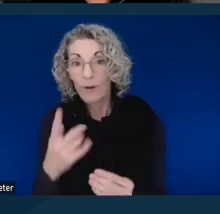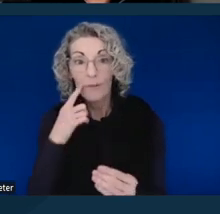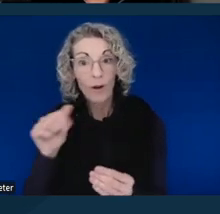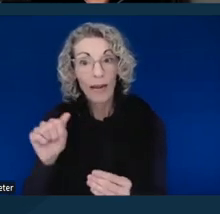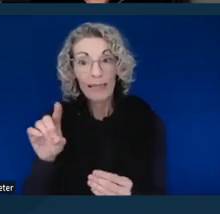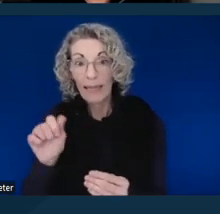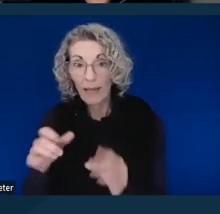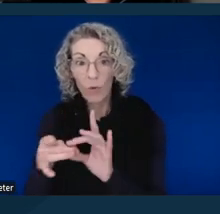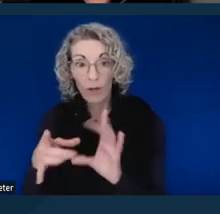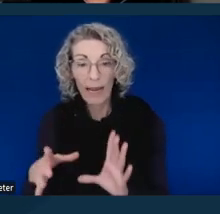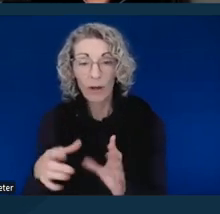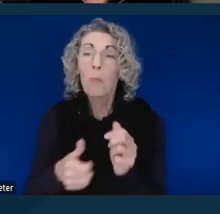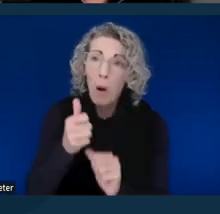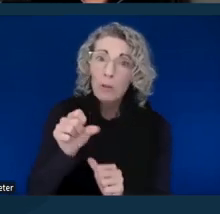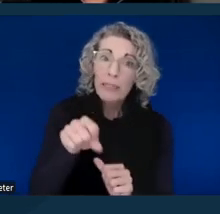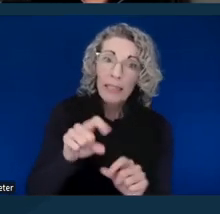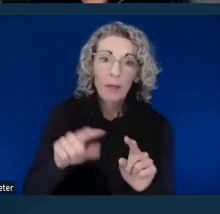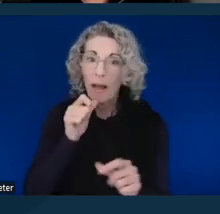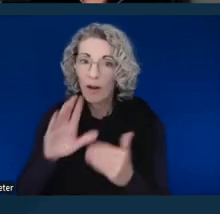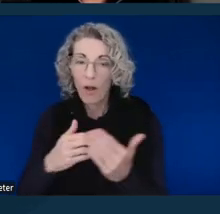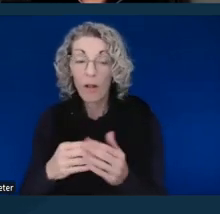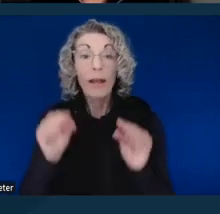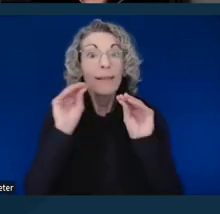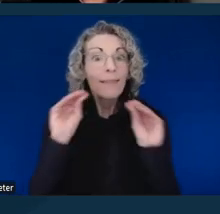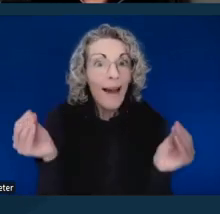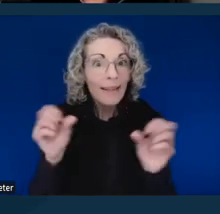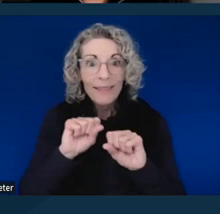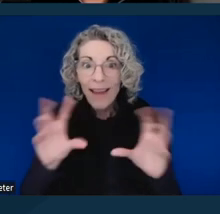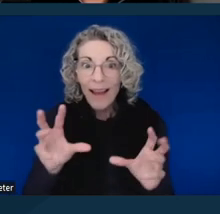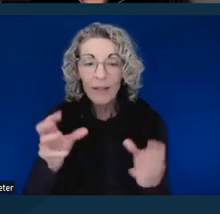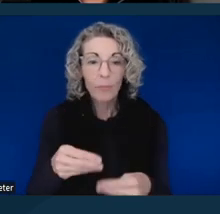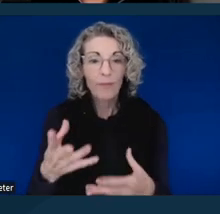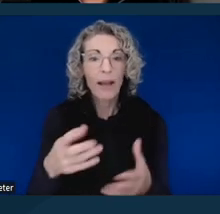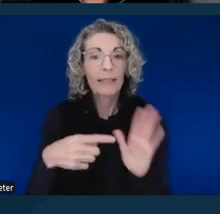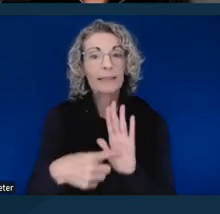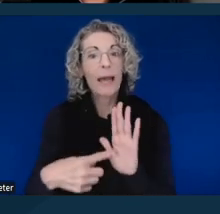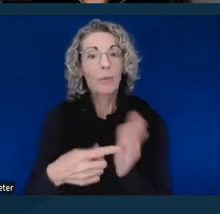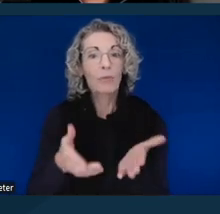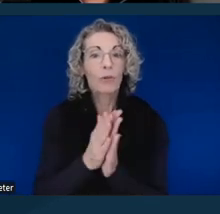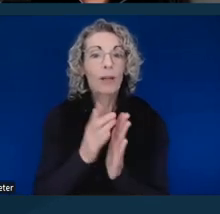None of them provide sample requests for review or for appeal or sample writ.